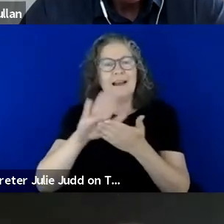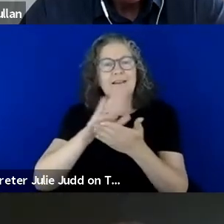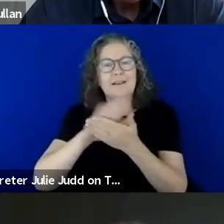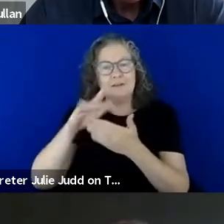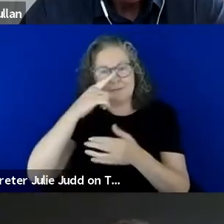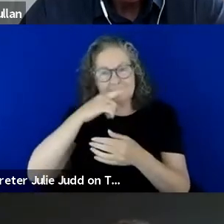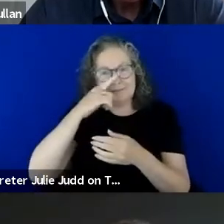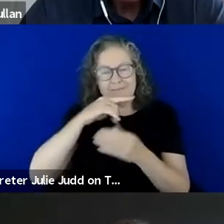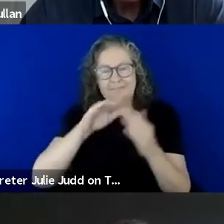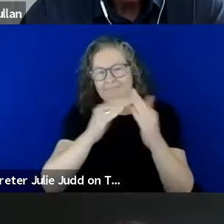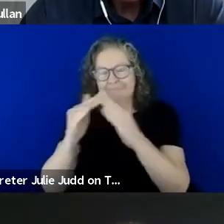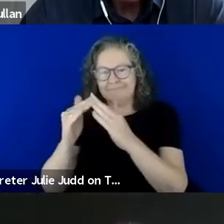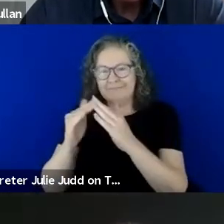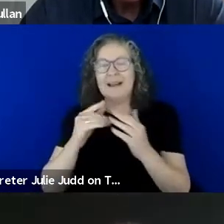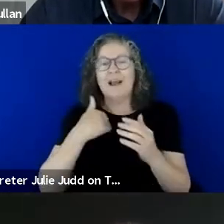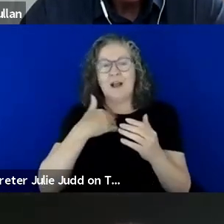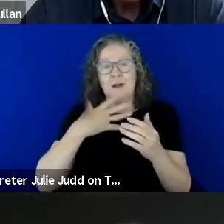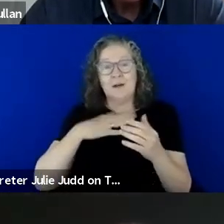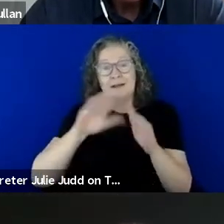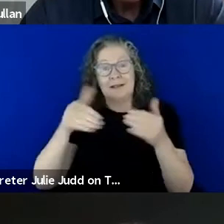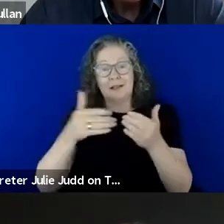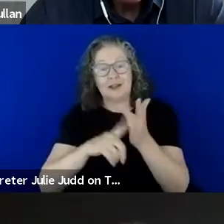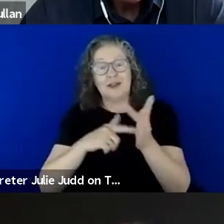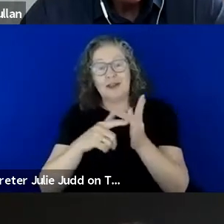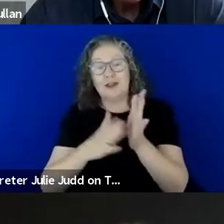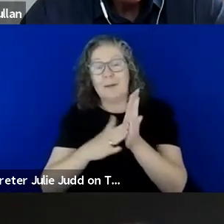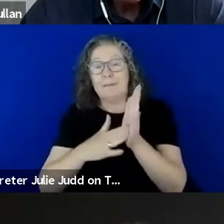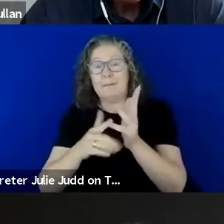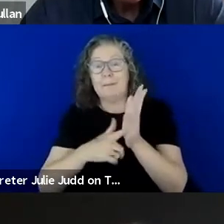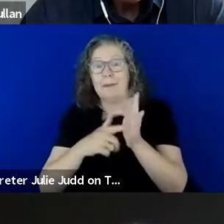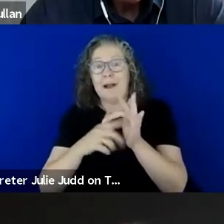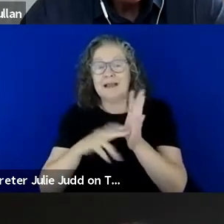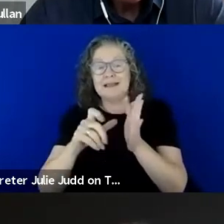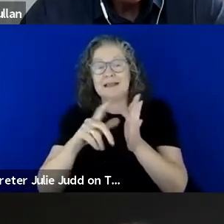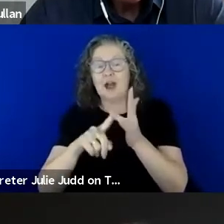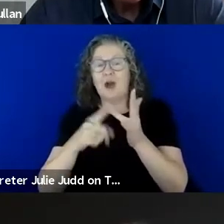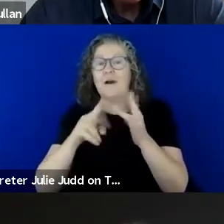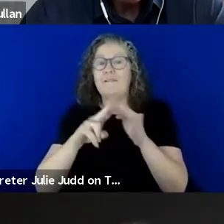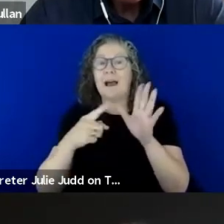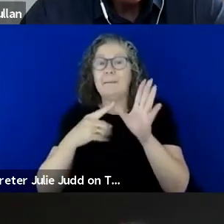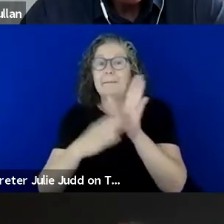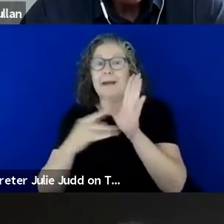means least I'd like to introduce Jim Mullen, CEO of Amaze. Earlier this year, Jim was appointed the